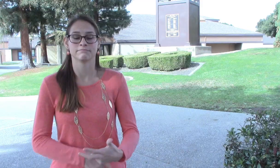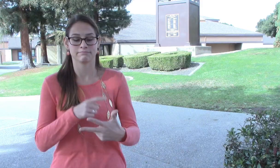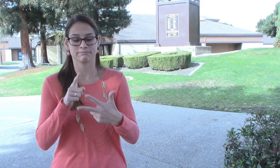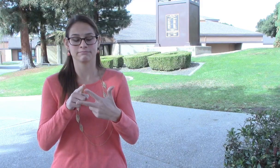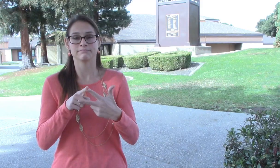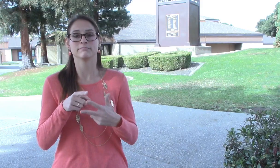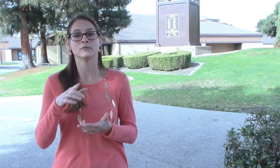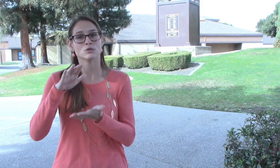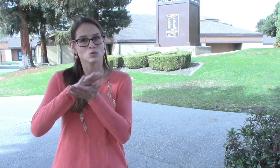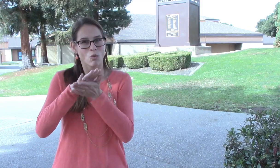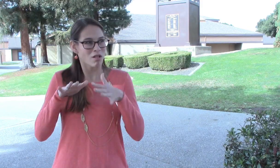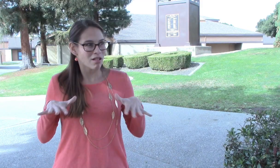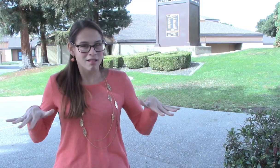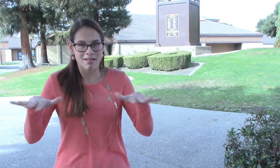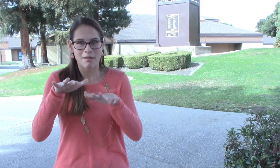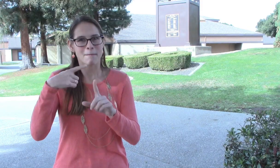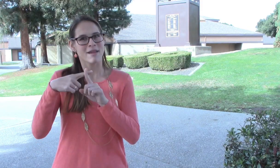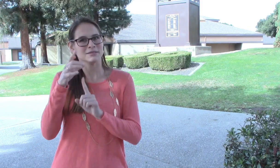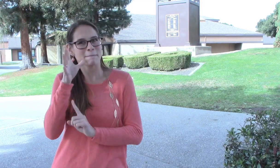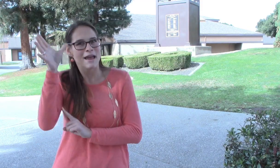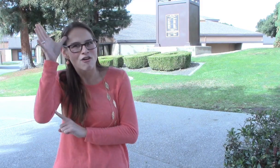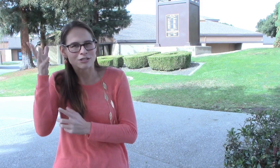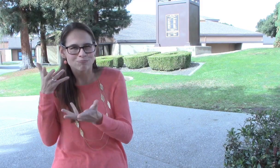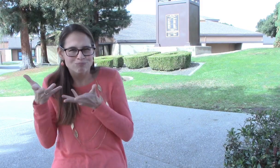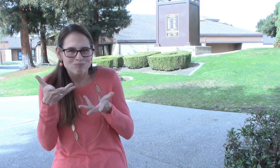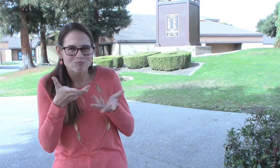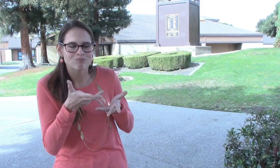Has strong rapport skills with the school and parents